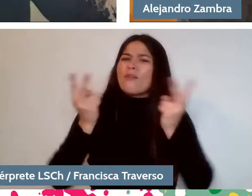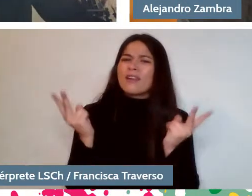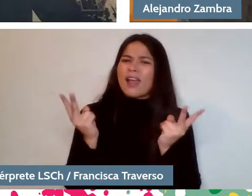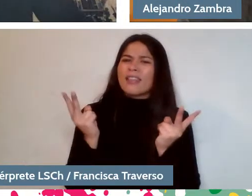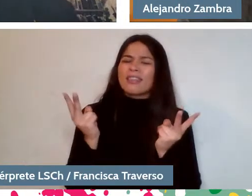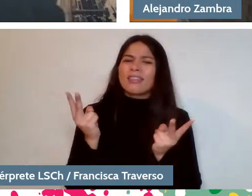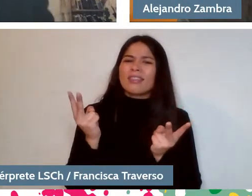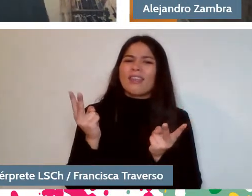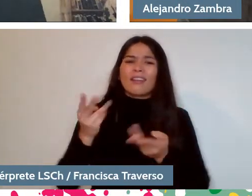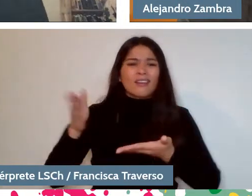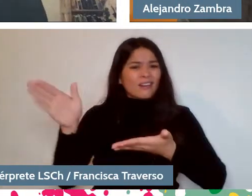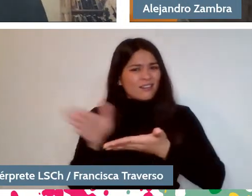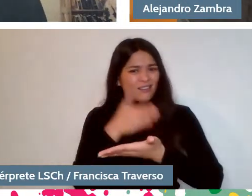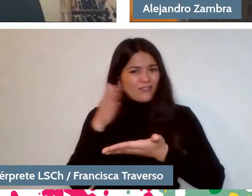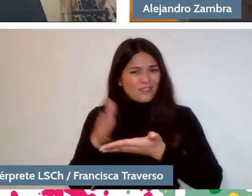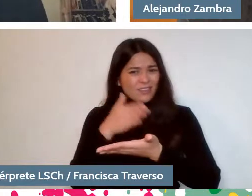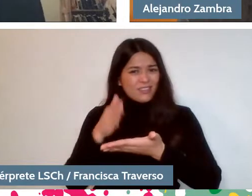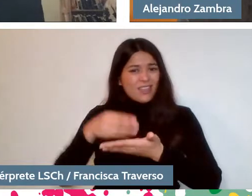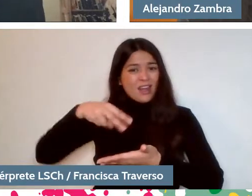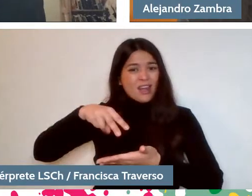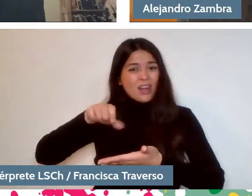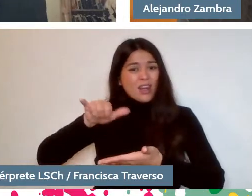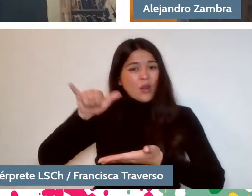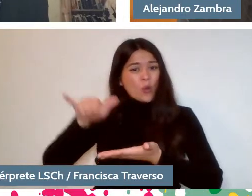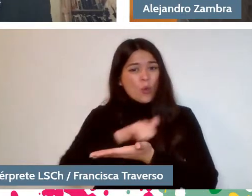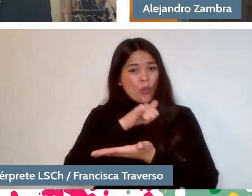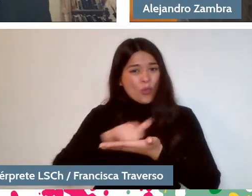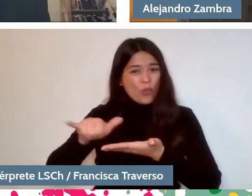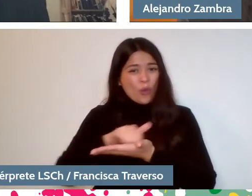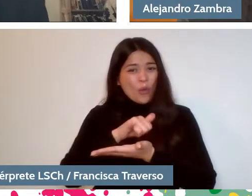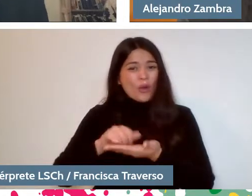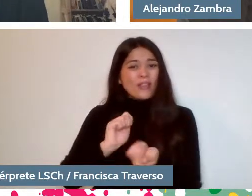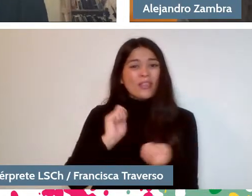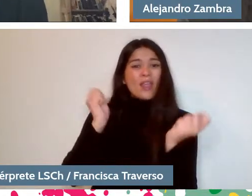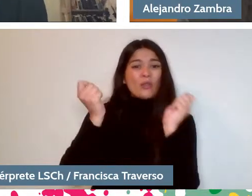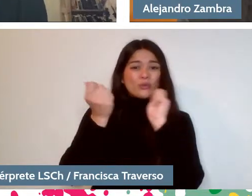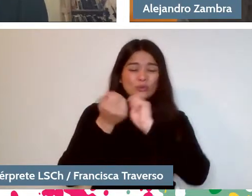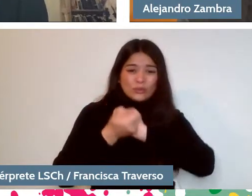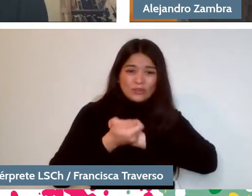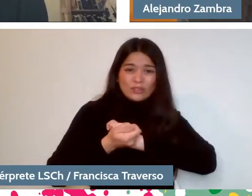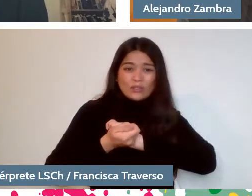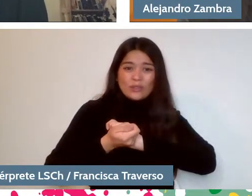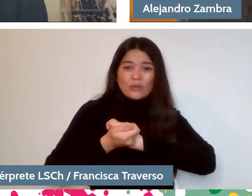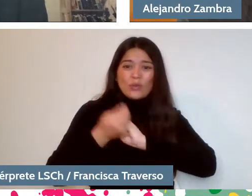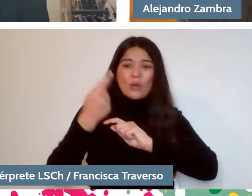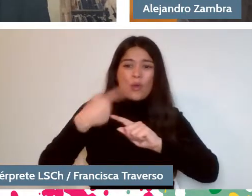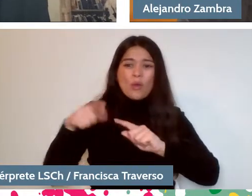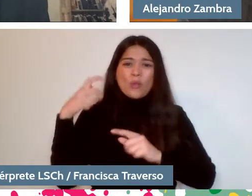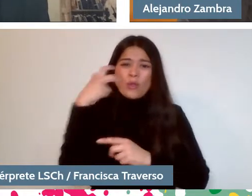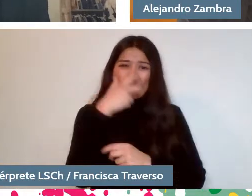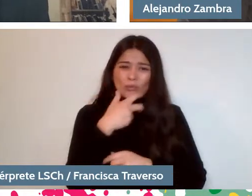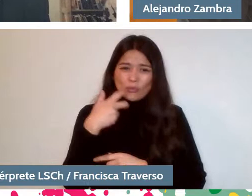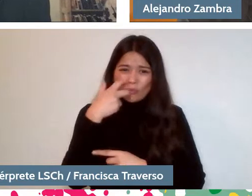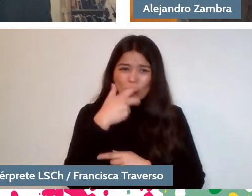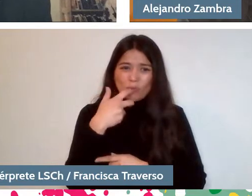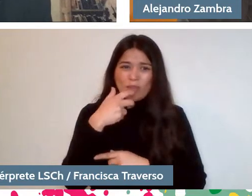which is called Skyscrapers and was translated by Megan McDowell, which could begin this introduction as: